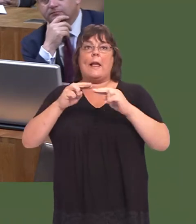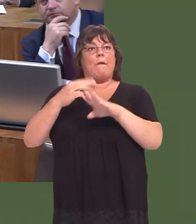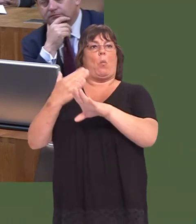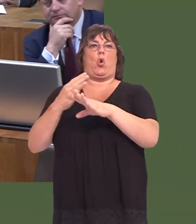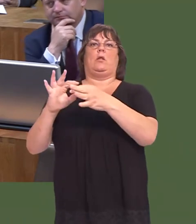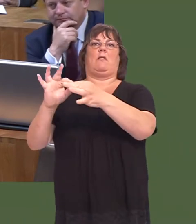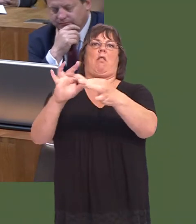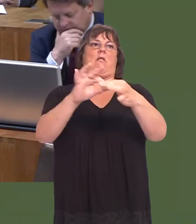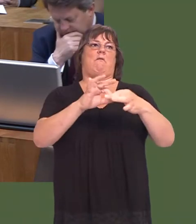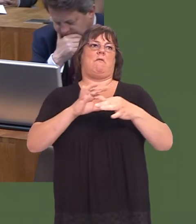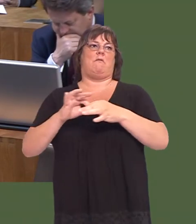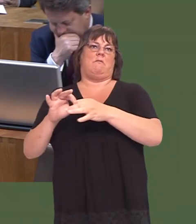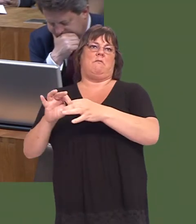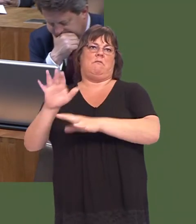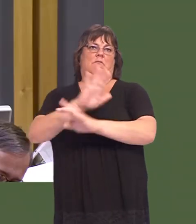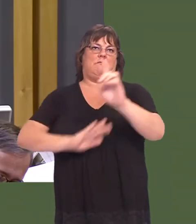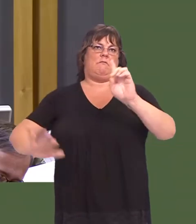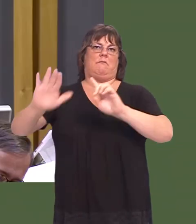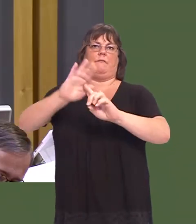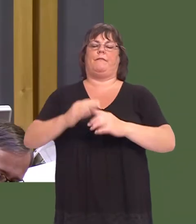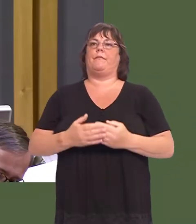working together across a wider area.